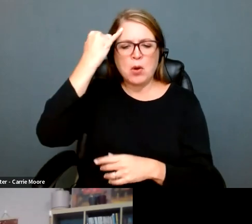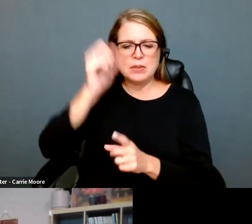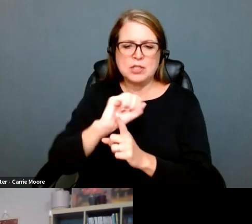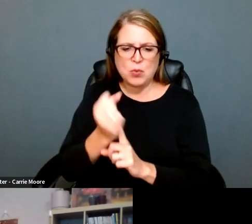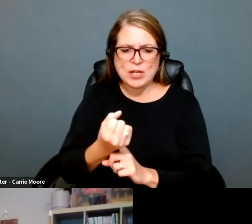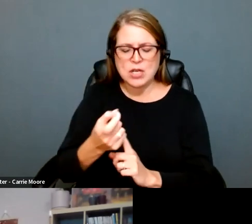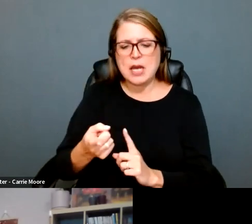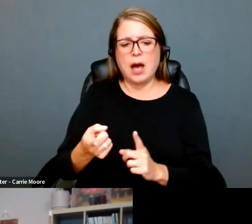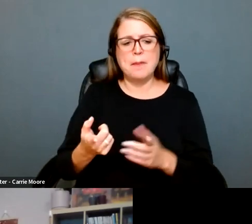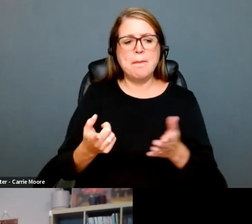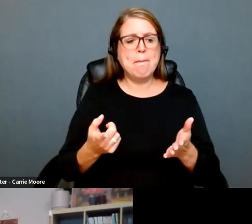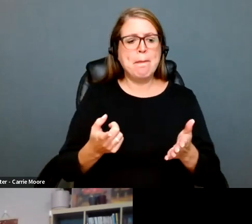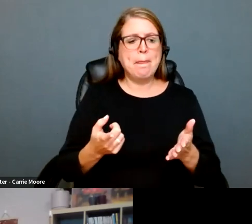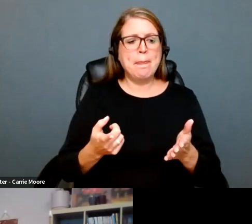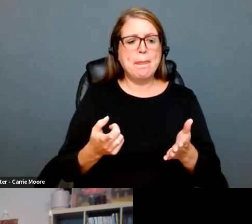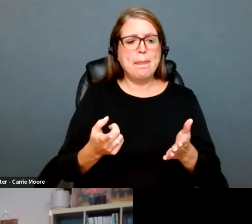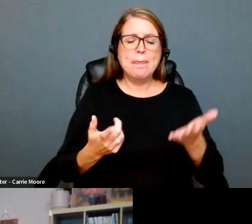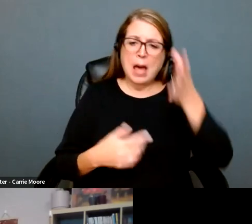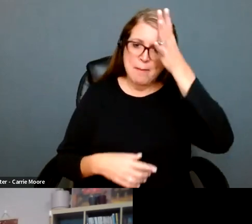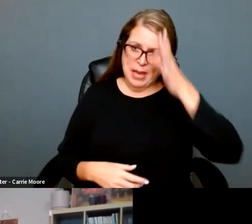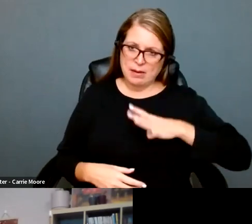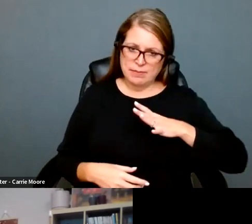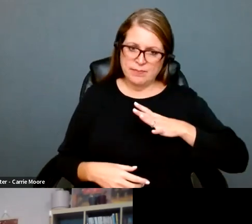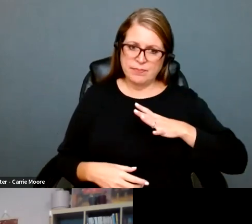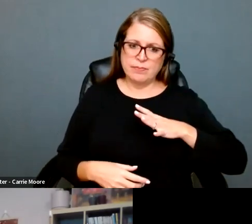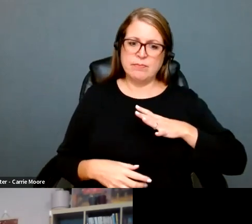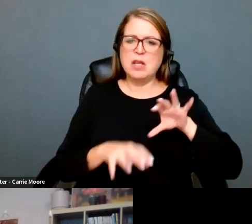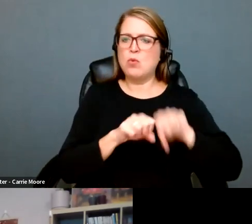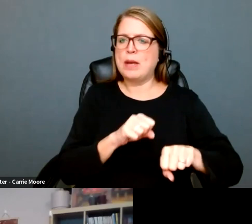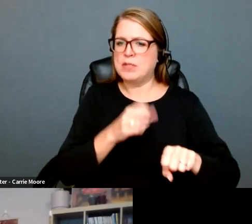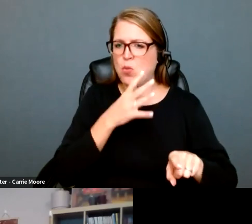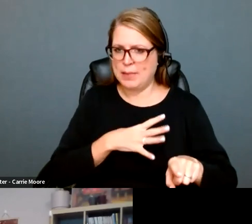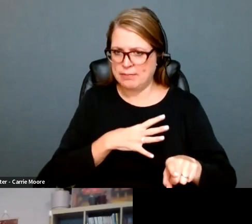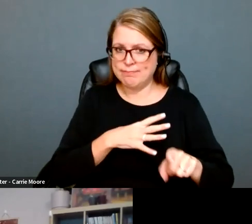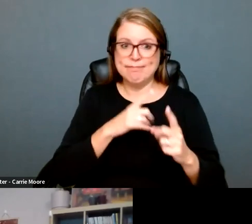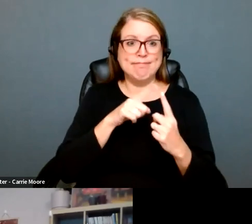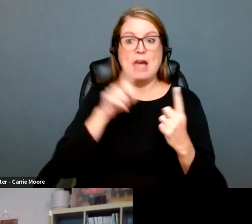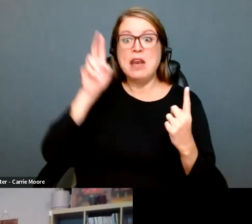fetus, let's say, or the brother of someone who perpetrated rape